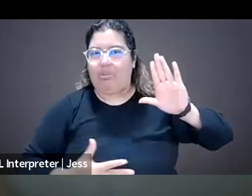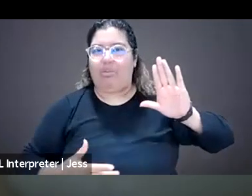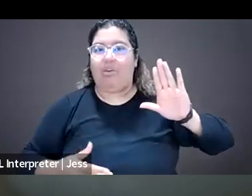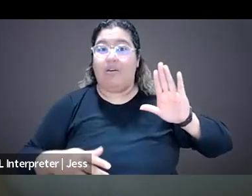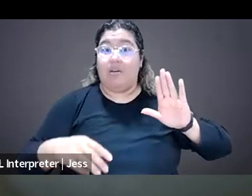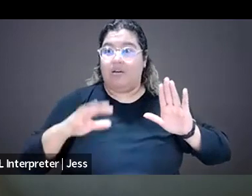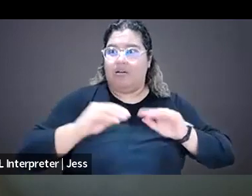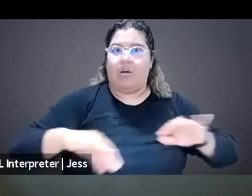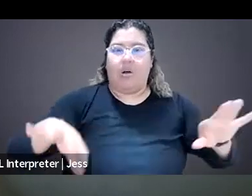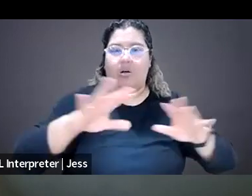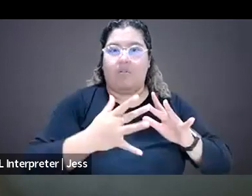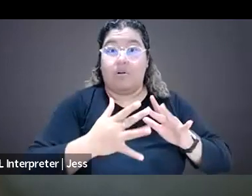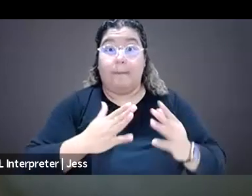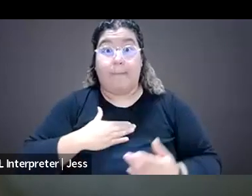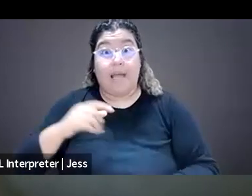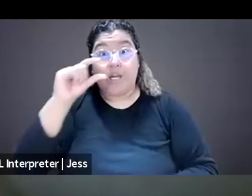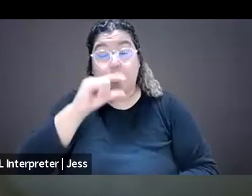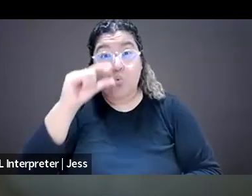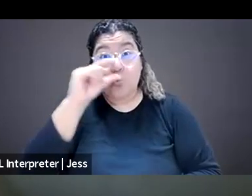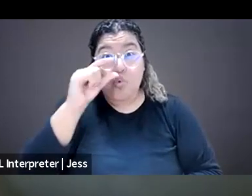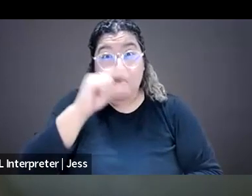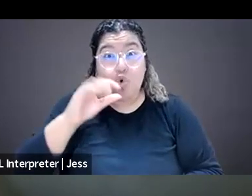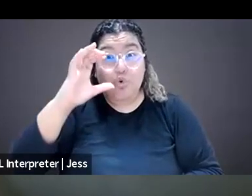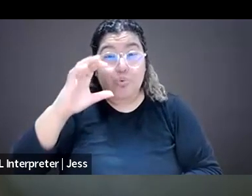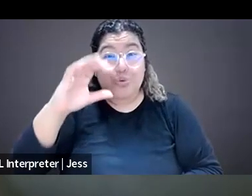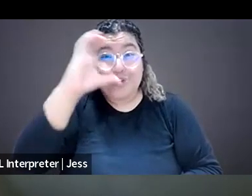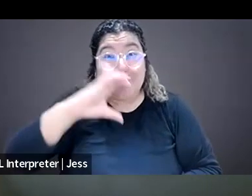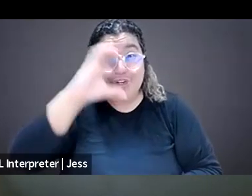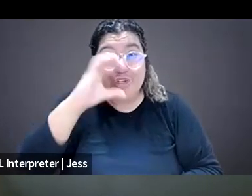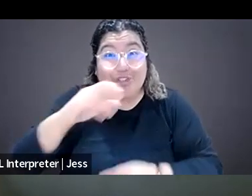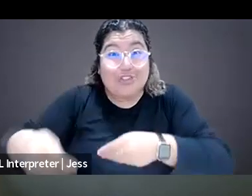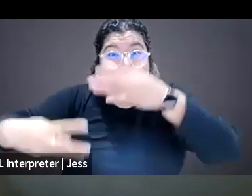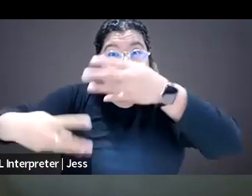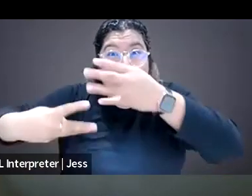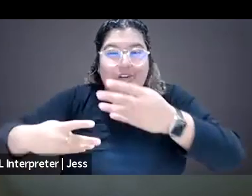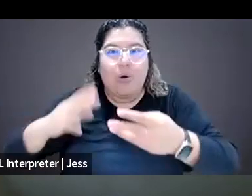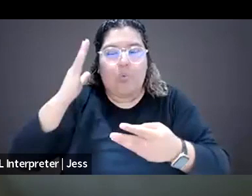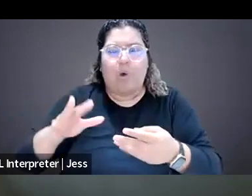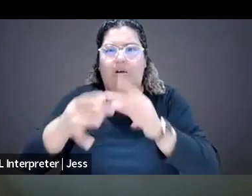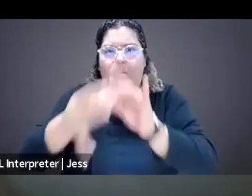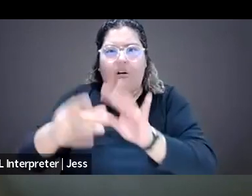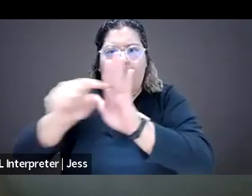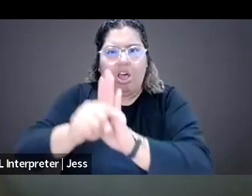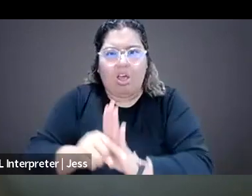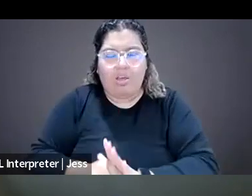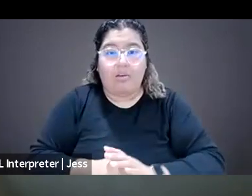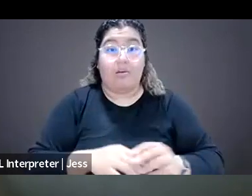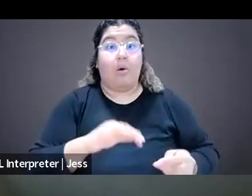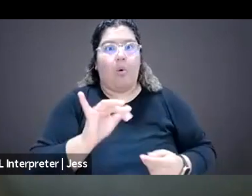and destroy your Google results. Somebody paid a bot network to message thousands of followers when I got my job at "The Washington Post",